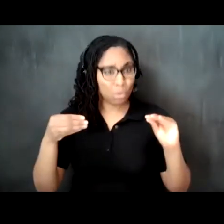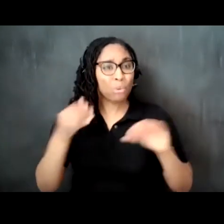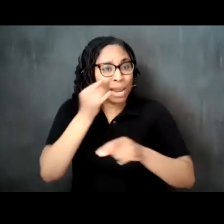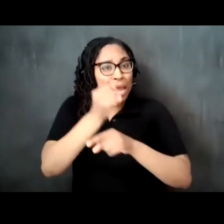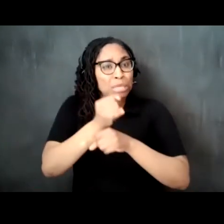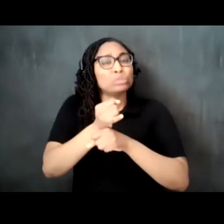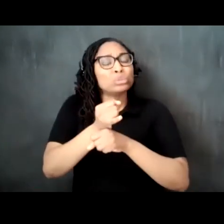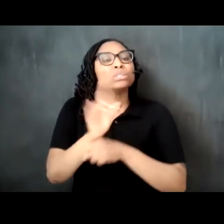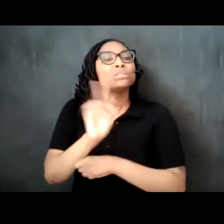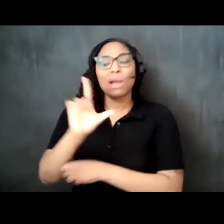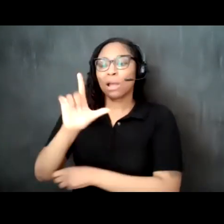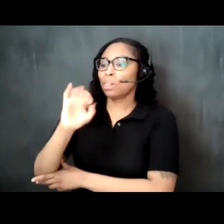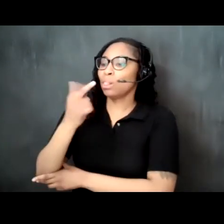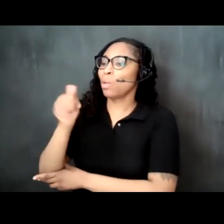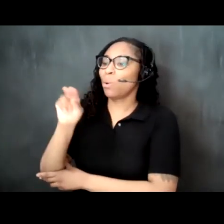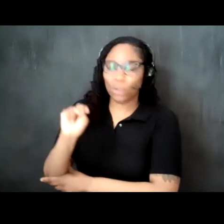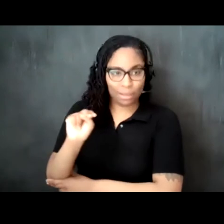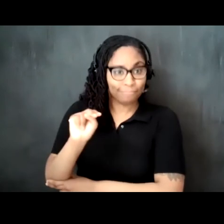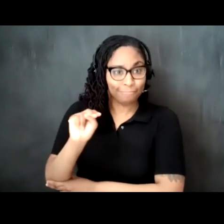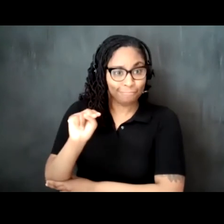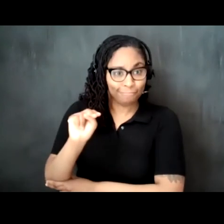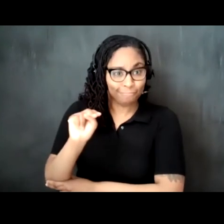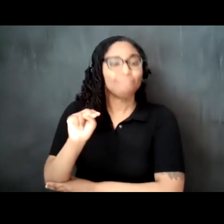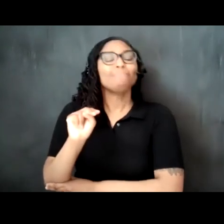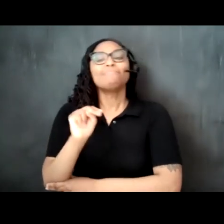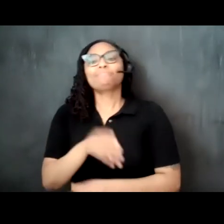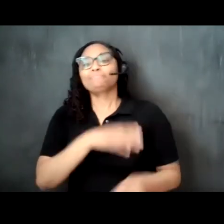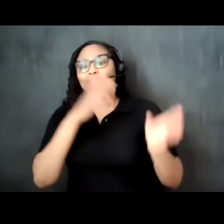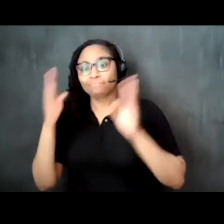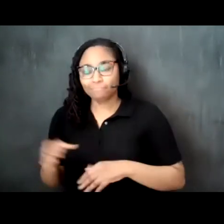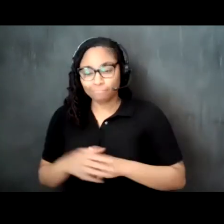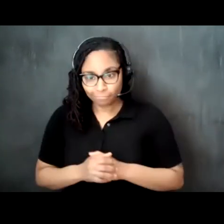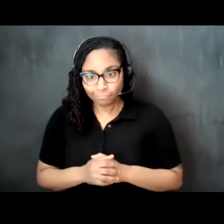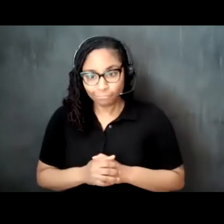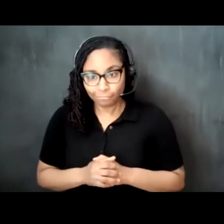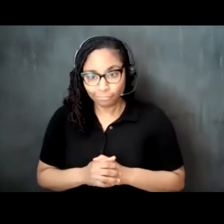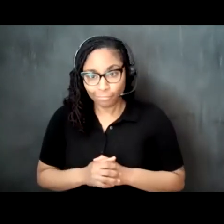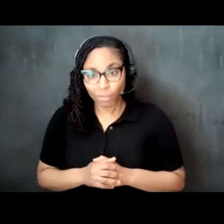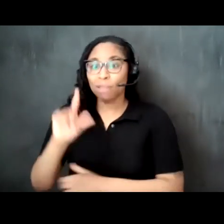our guest speaker is taurian j webb he him pronouns taurian j